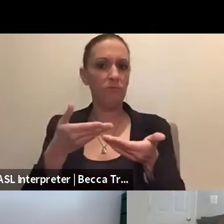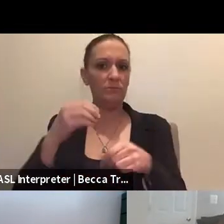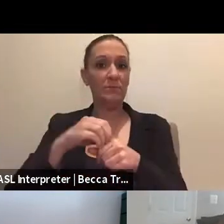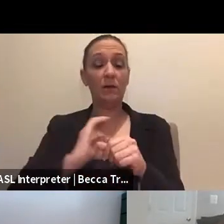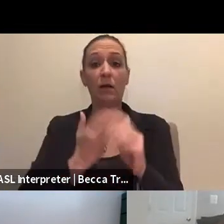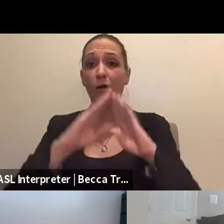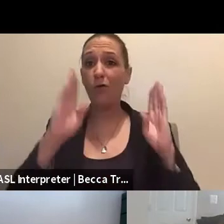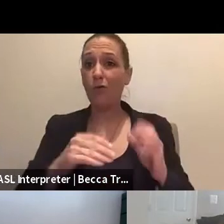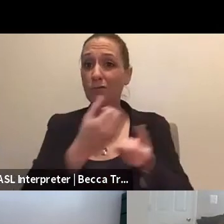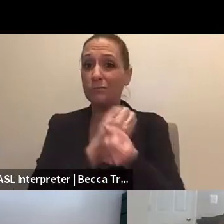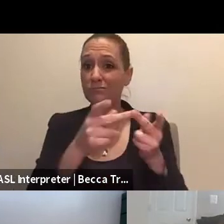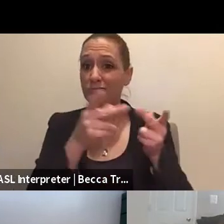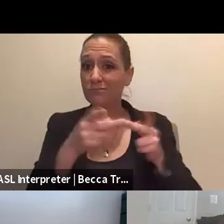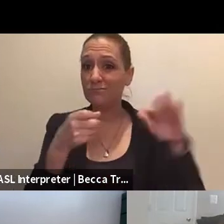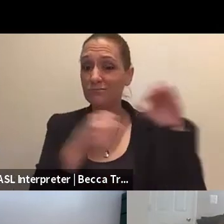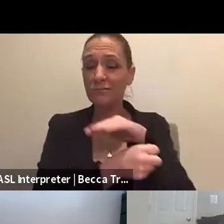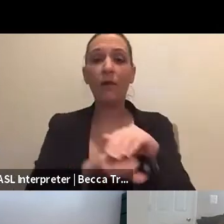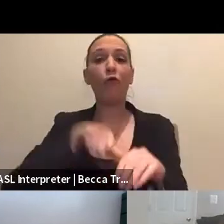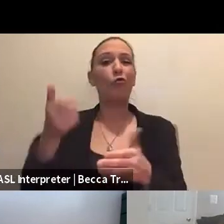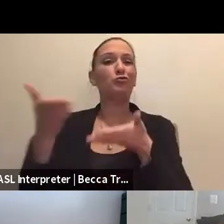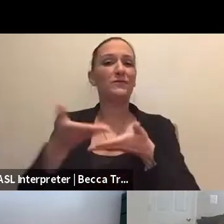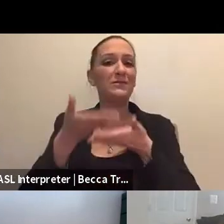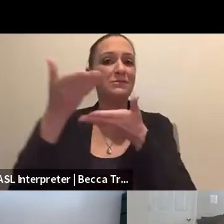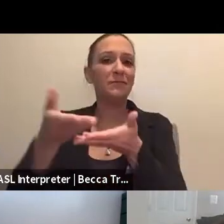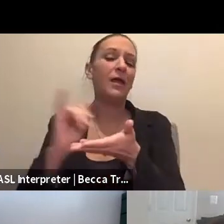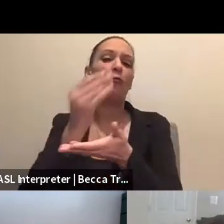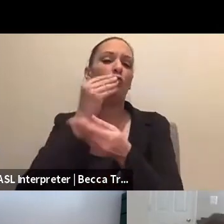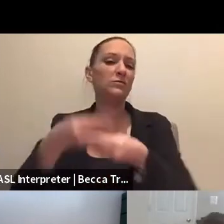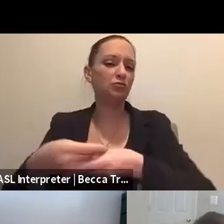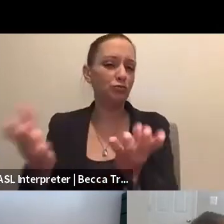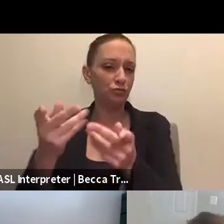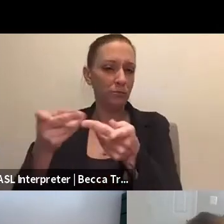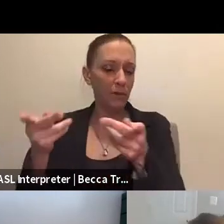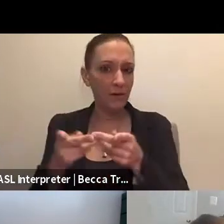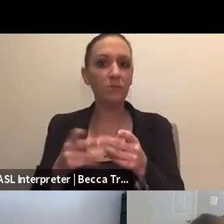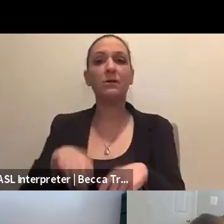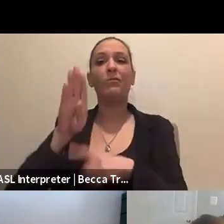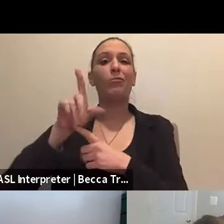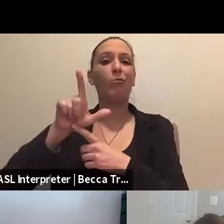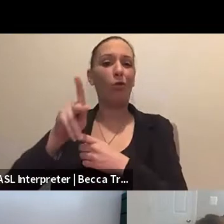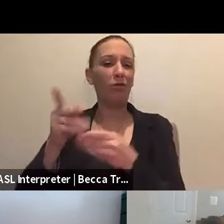and other service delivery sites like food distribution and bulk distribution and that kind of thing.